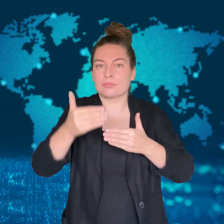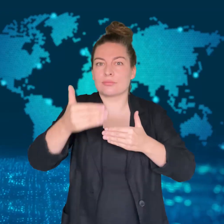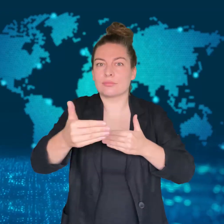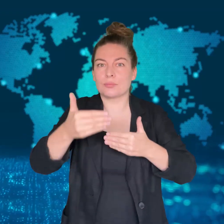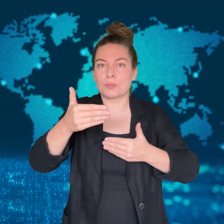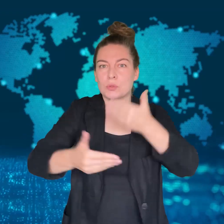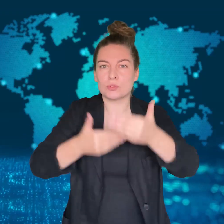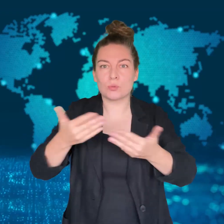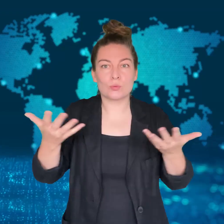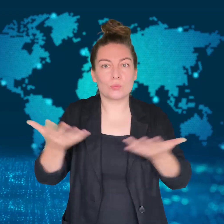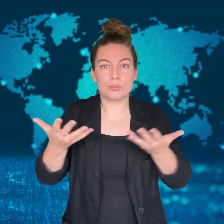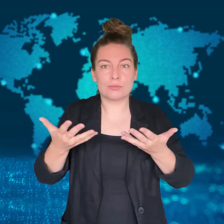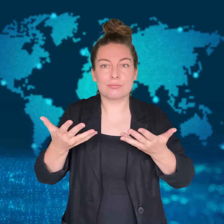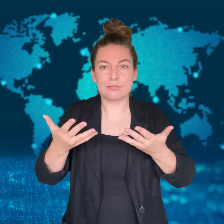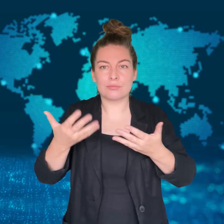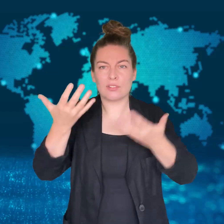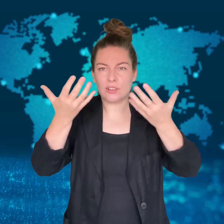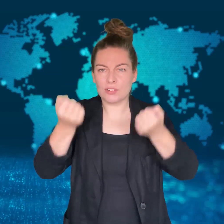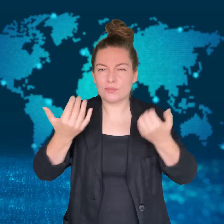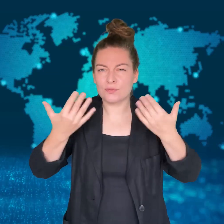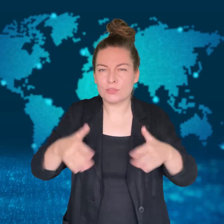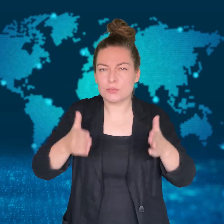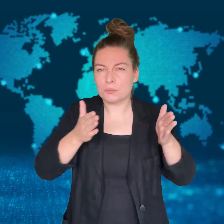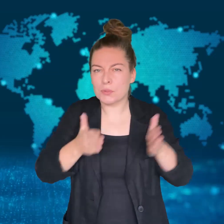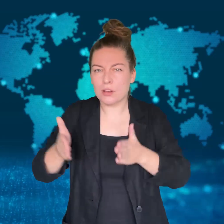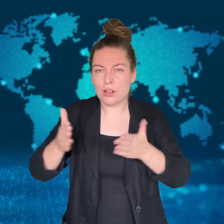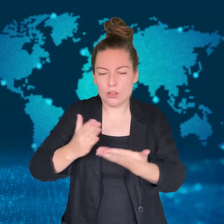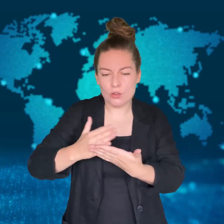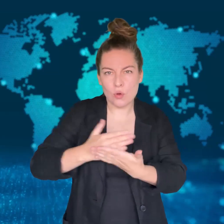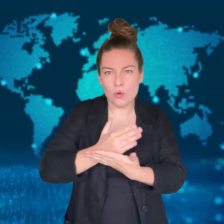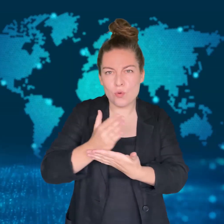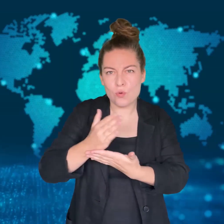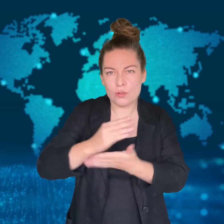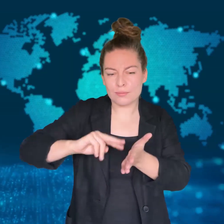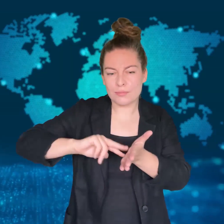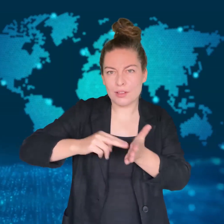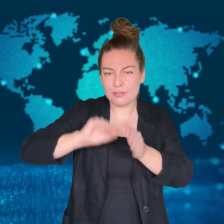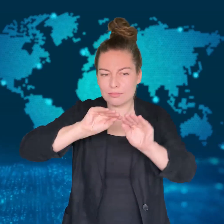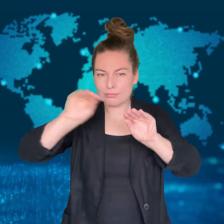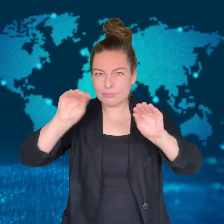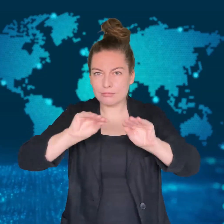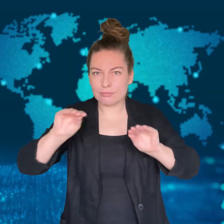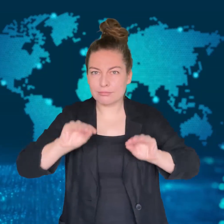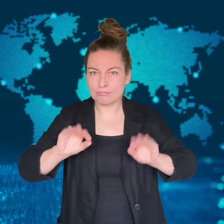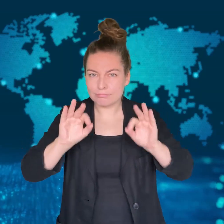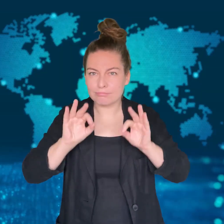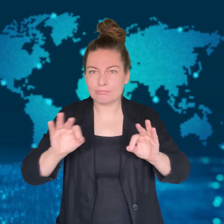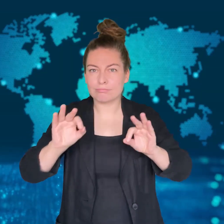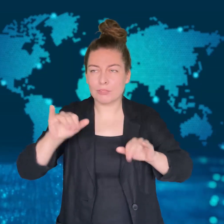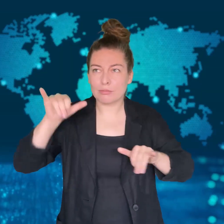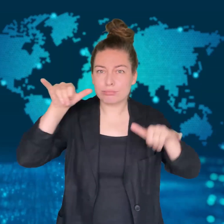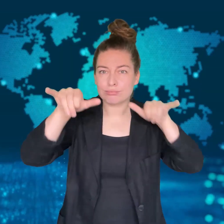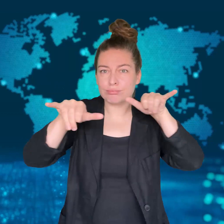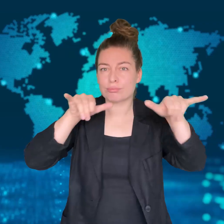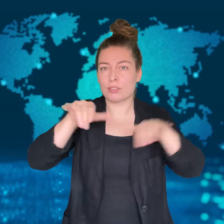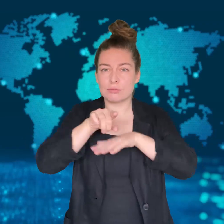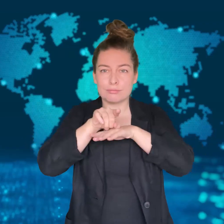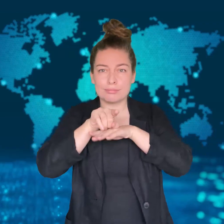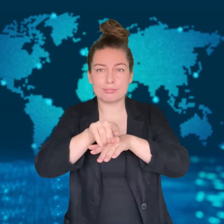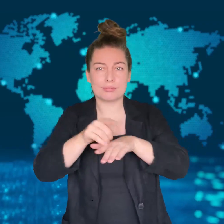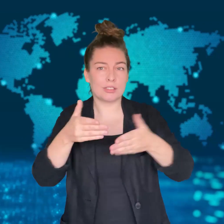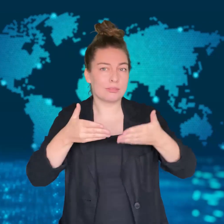the battle will be a "co-ordinated" air, ground and naval one.